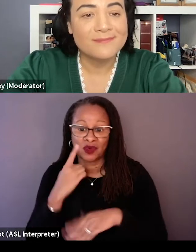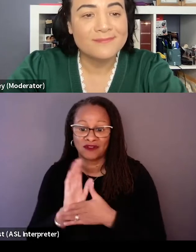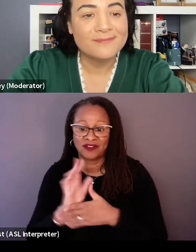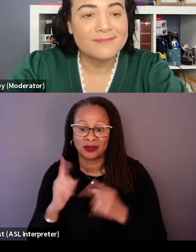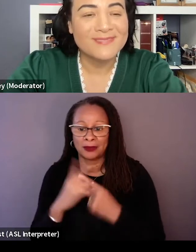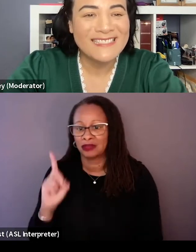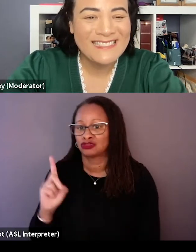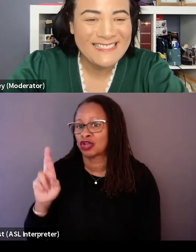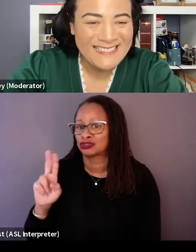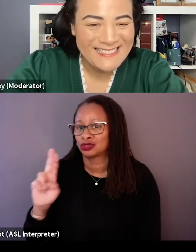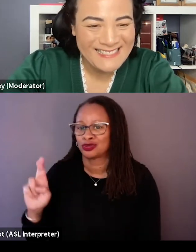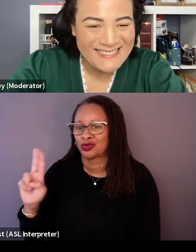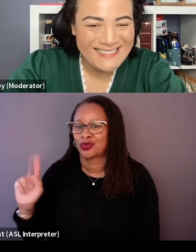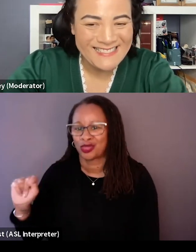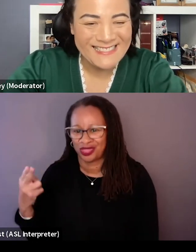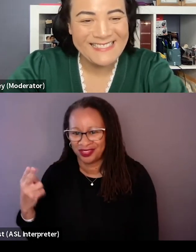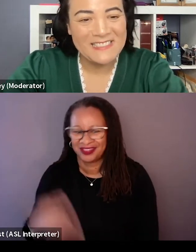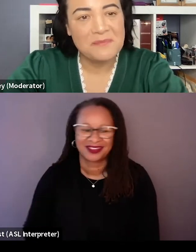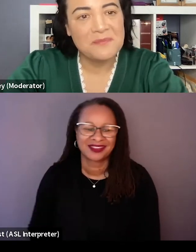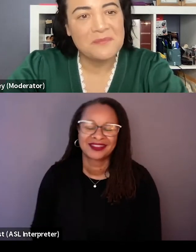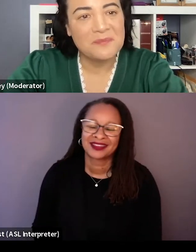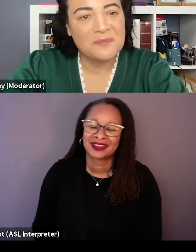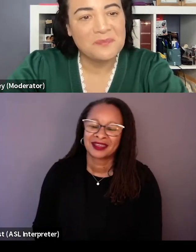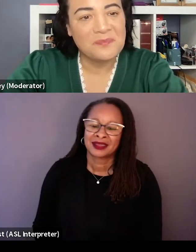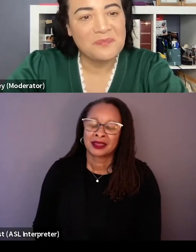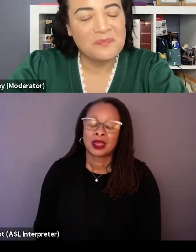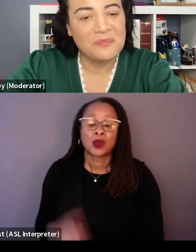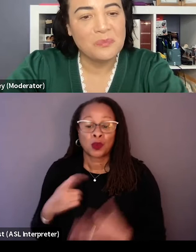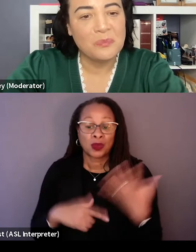so I think what was really fun about this one,